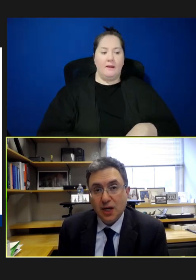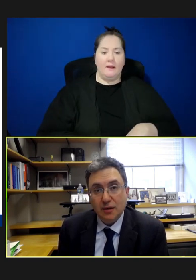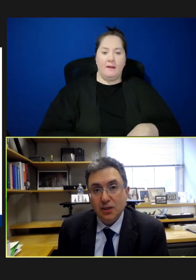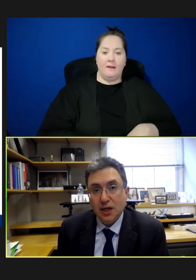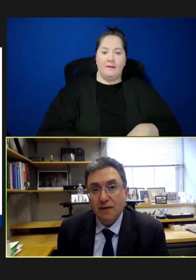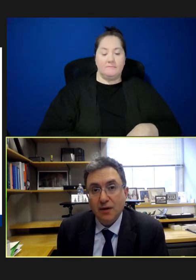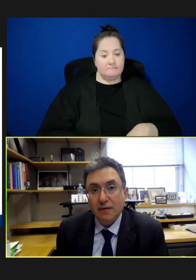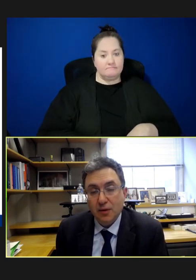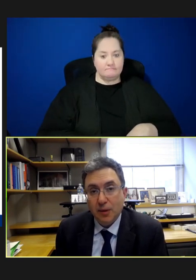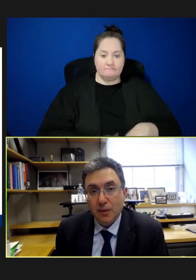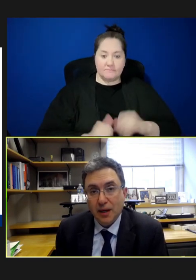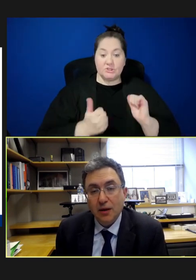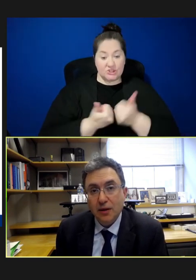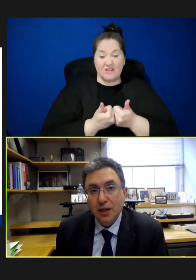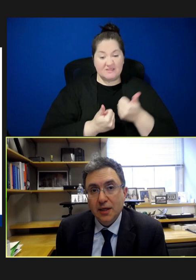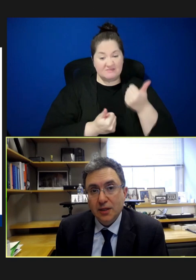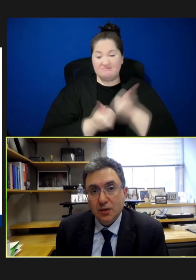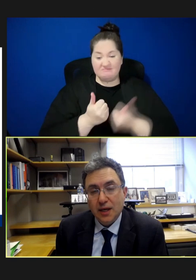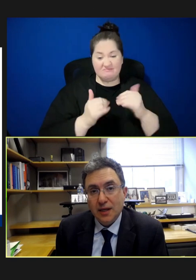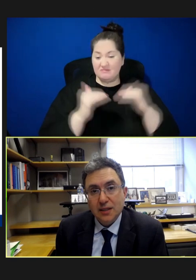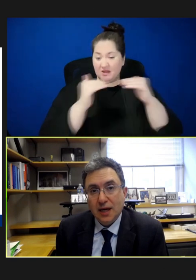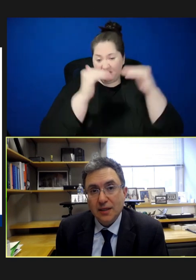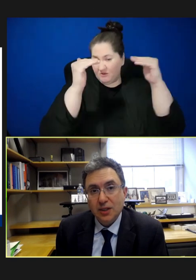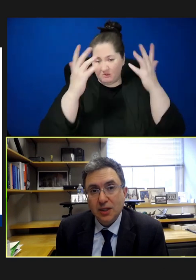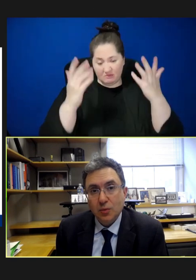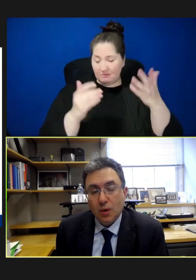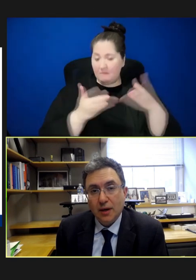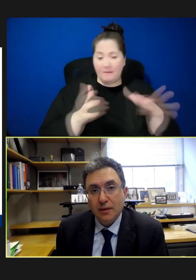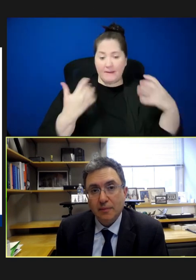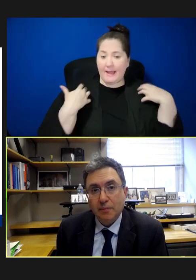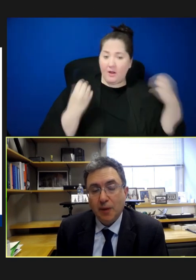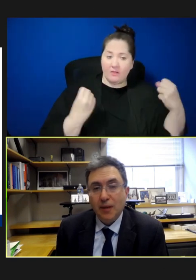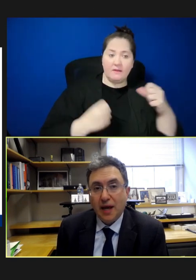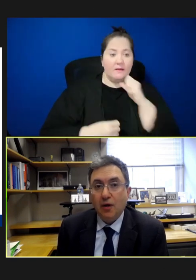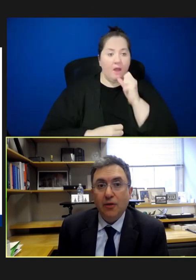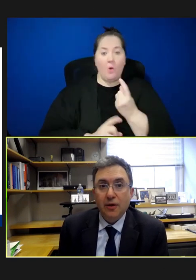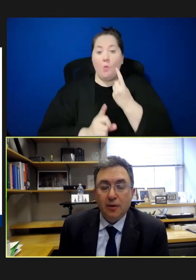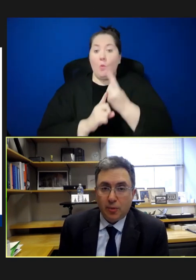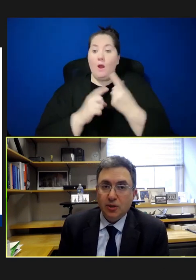challenge at every level of public health so that it's not just one public health person